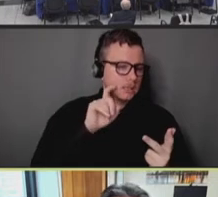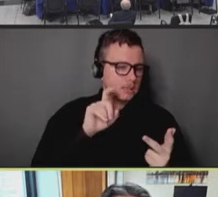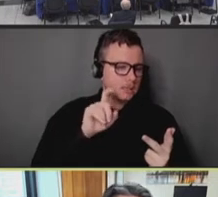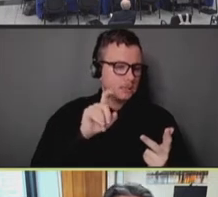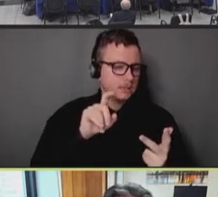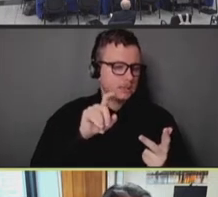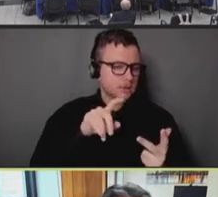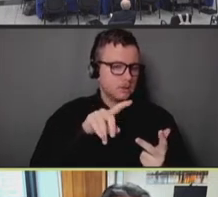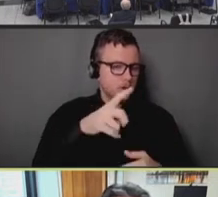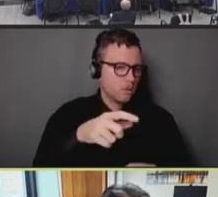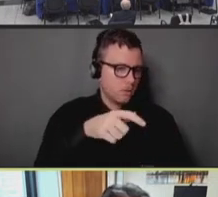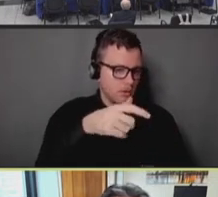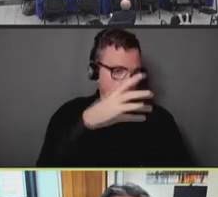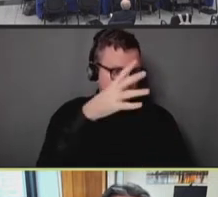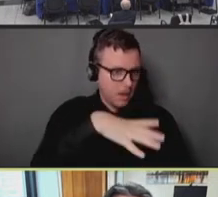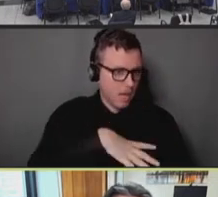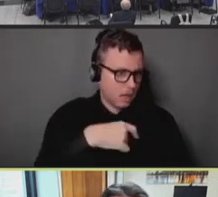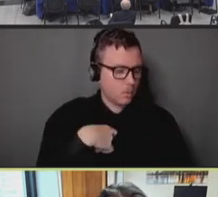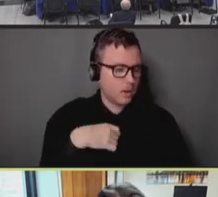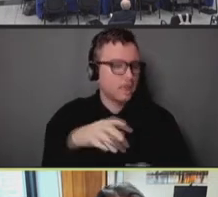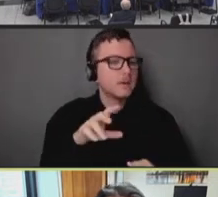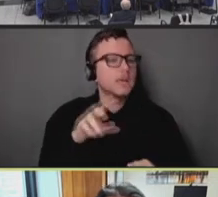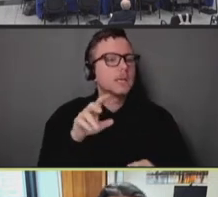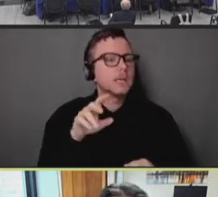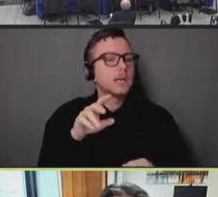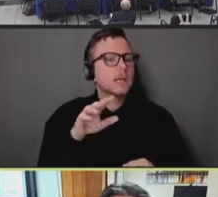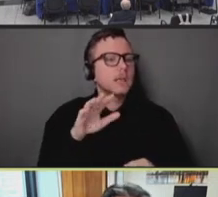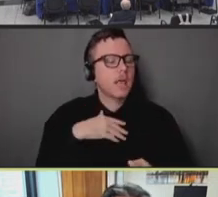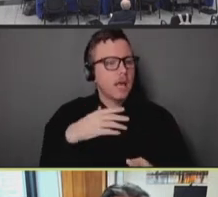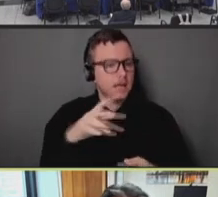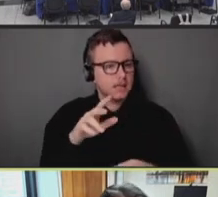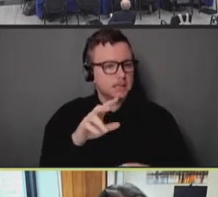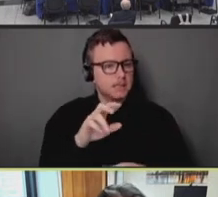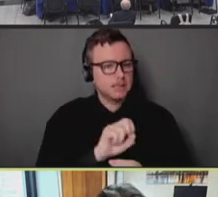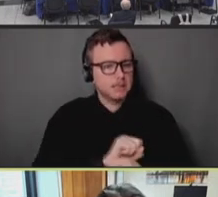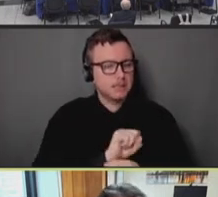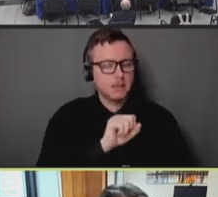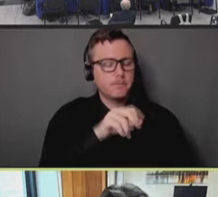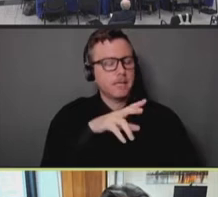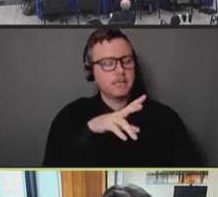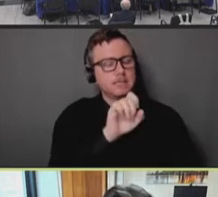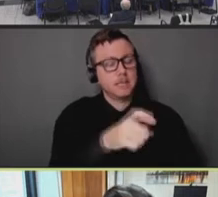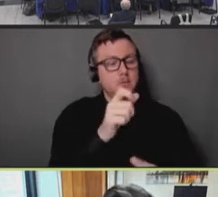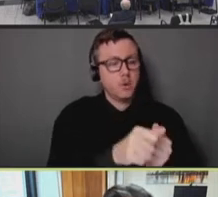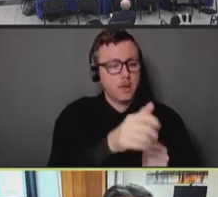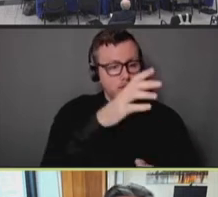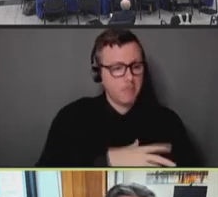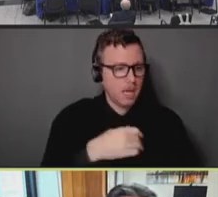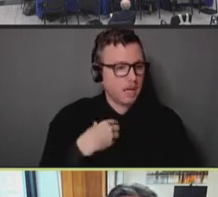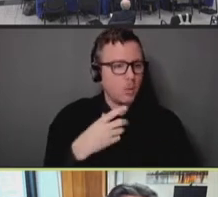or a transgender woman, transgender or gender nonconforming or gender nonbinary person,